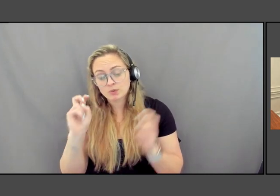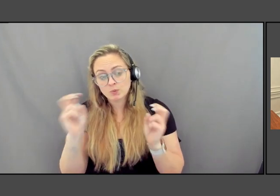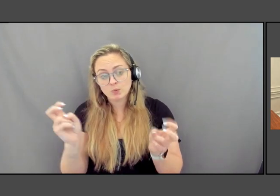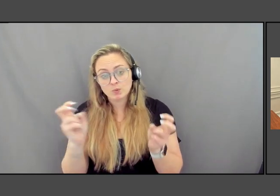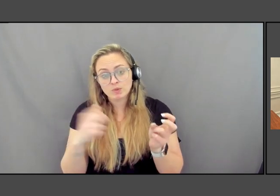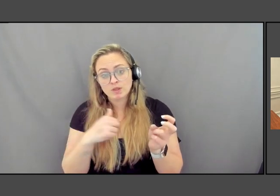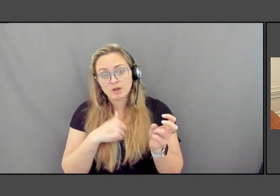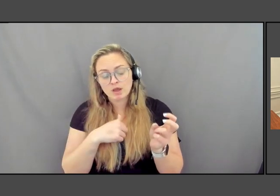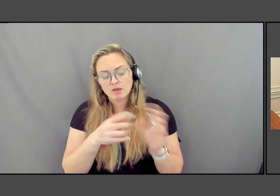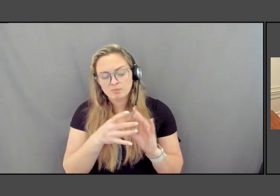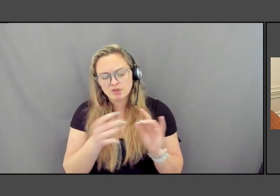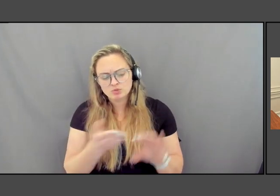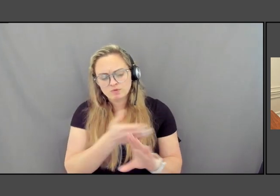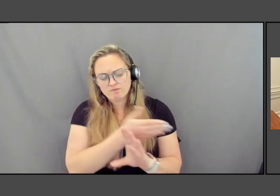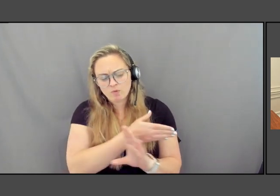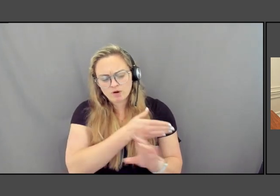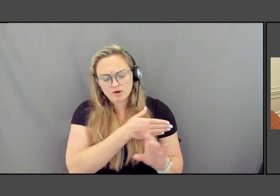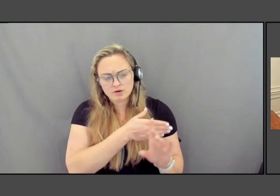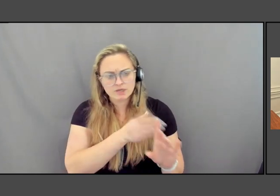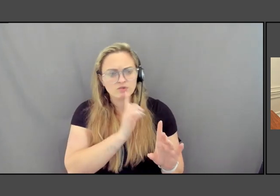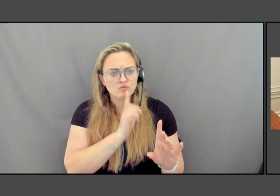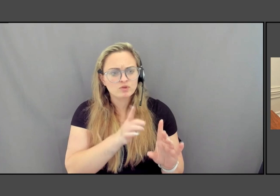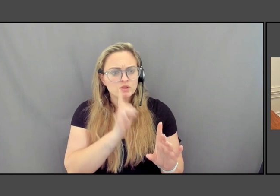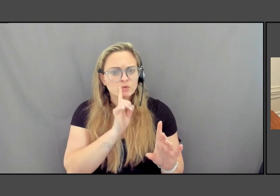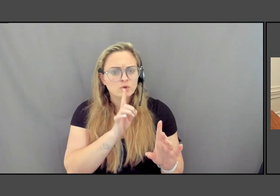I think is it really will speak to what you're what you're talking about.